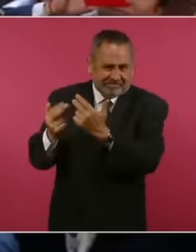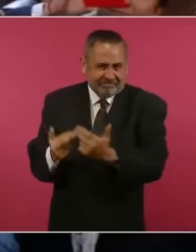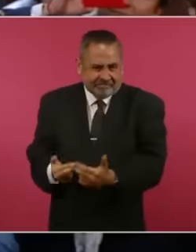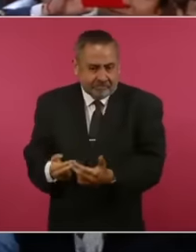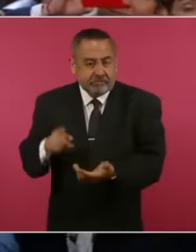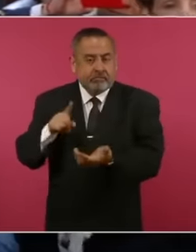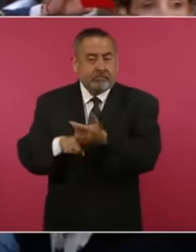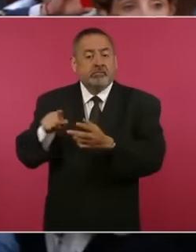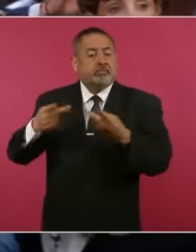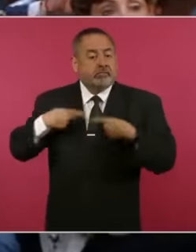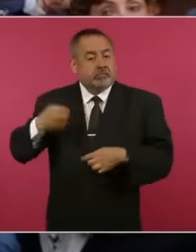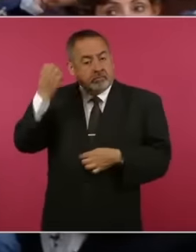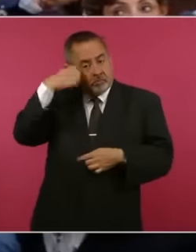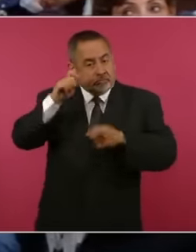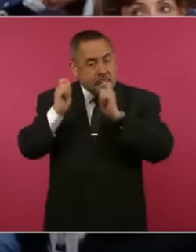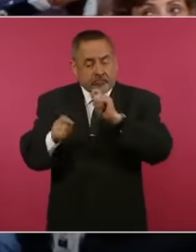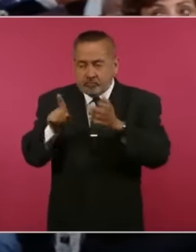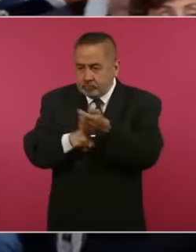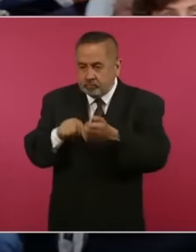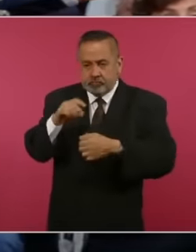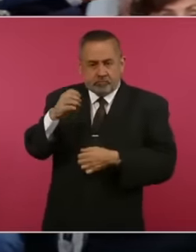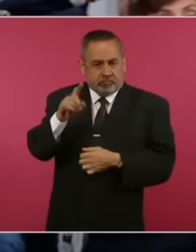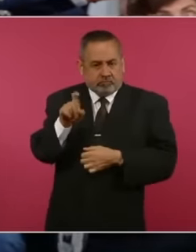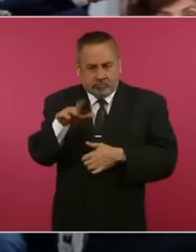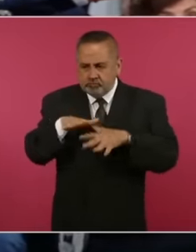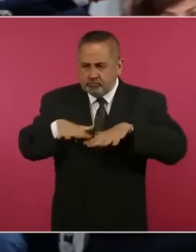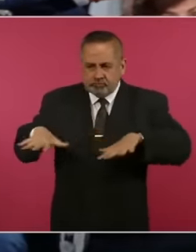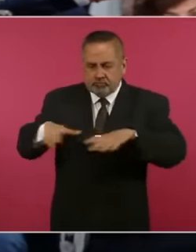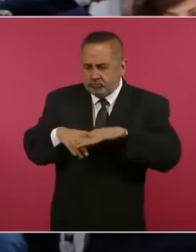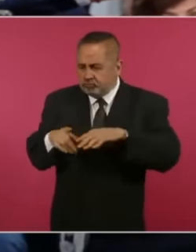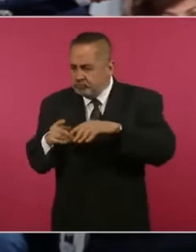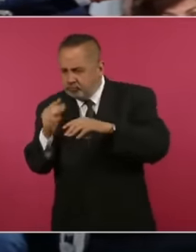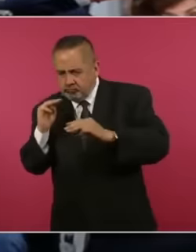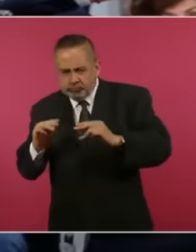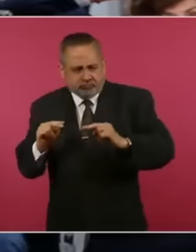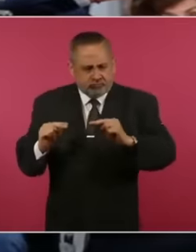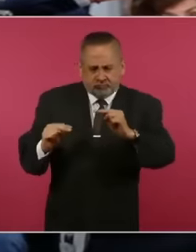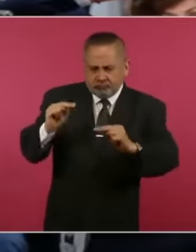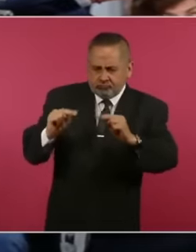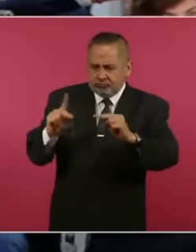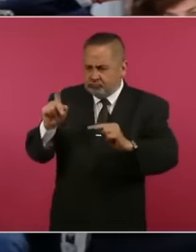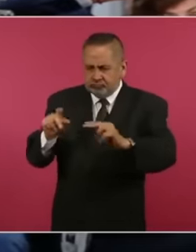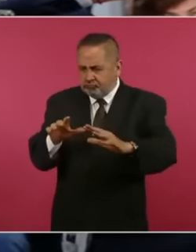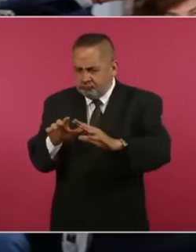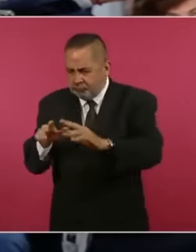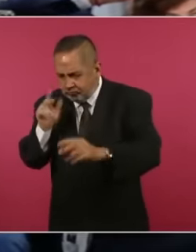a person there who was an expert in water and an expert in cenotes. who measured the water levels and found that